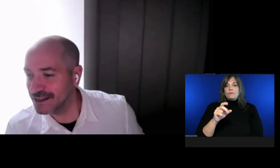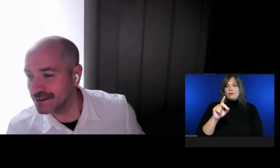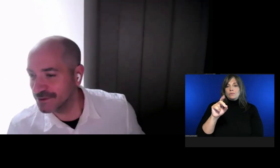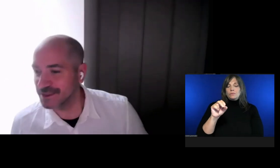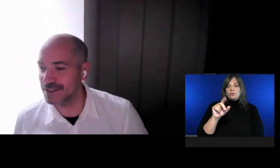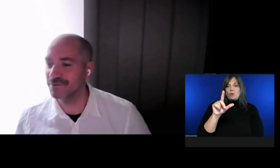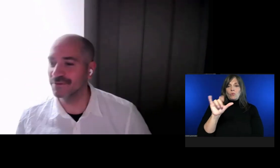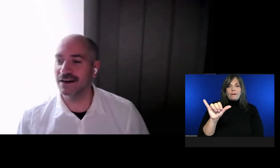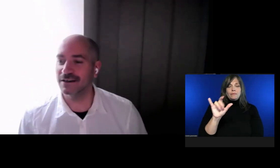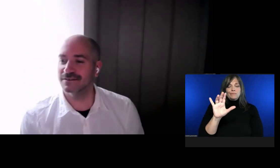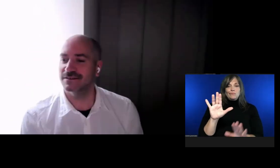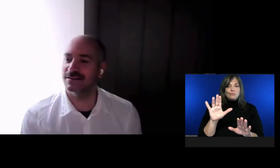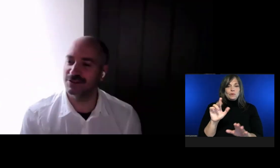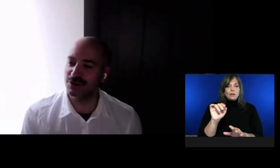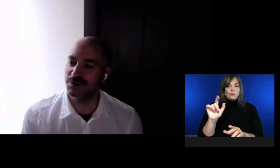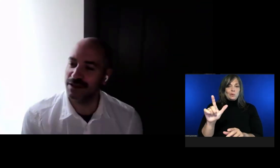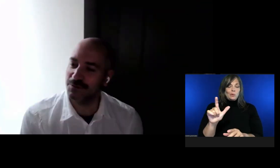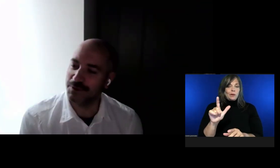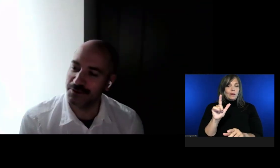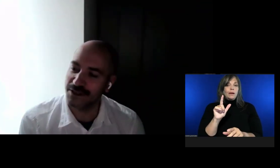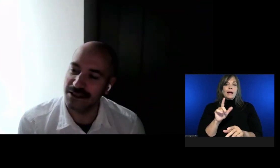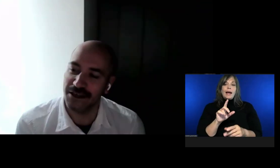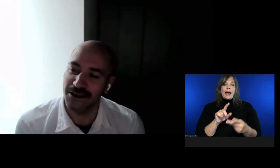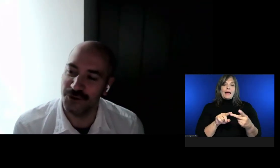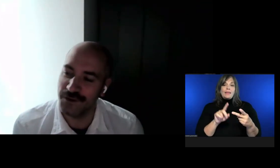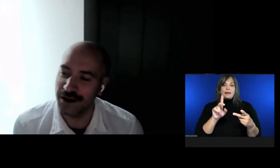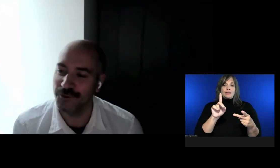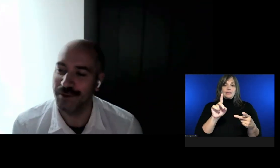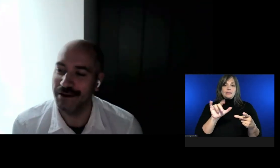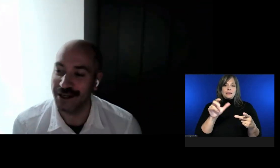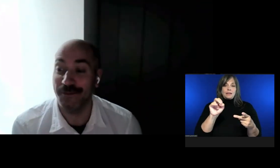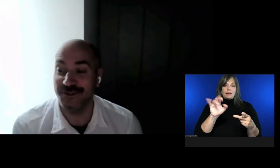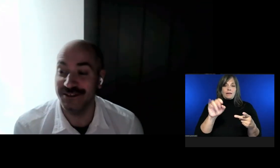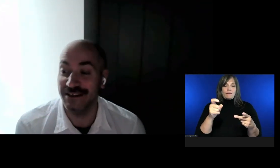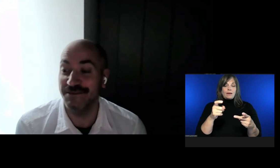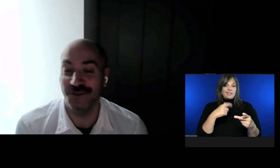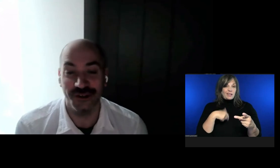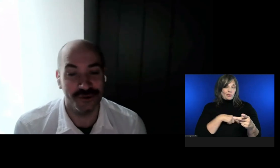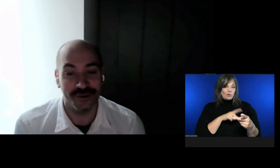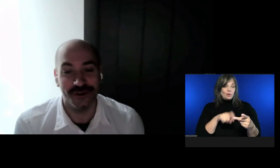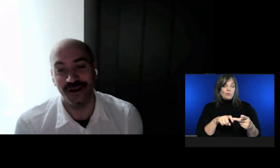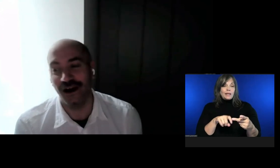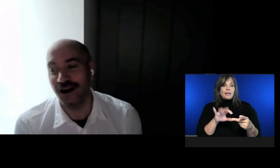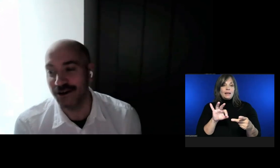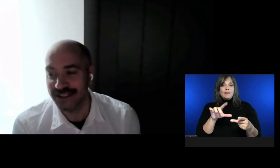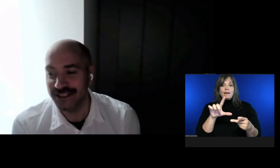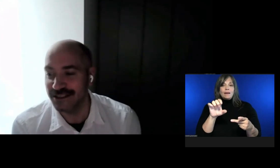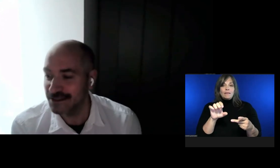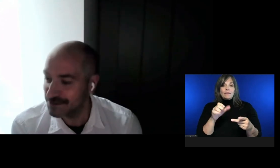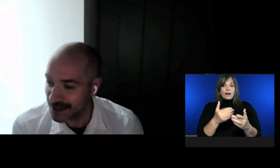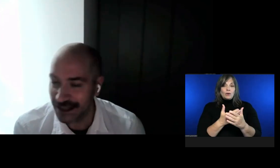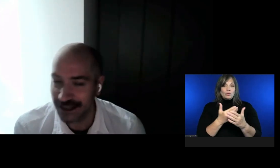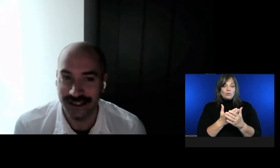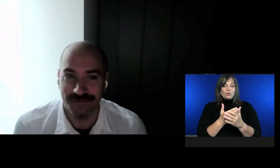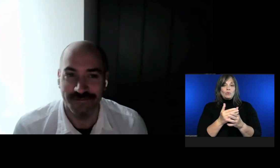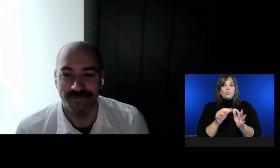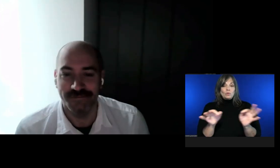And from Dylan Fox, do you think we'll need a new file format for captions in virtual or augmented reality? It's a great question.